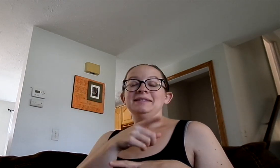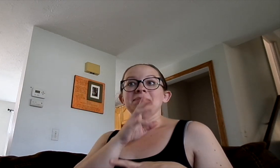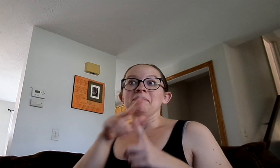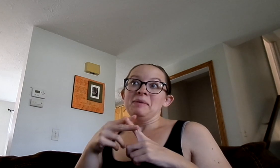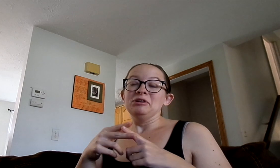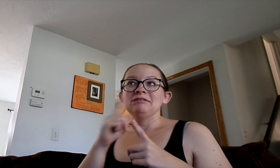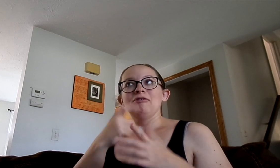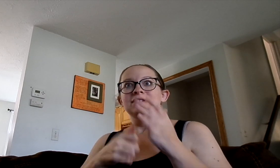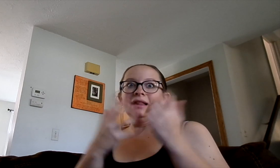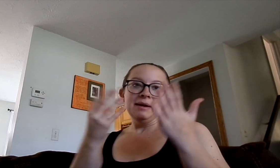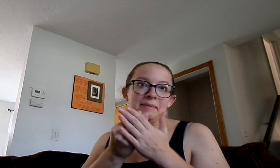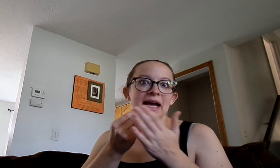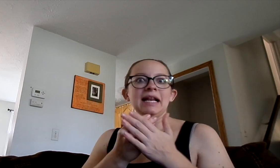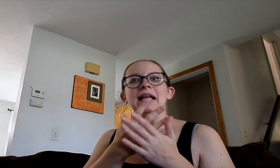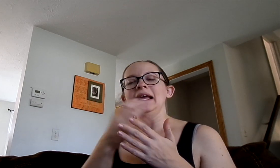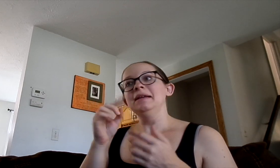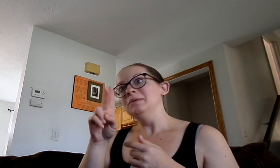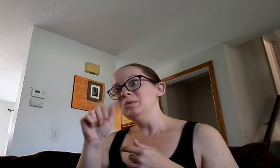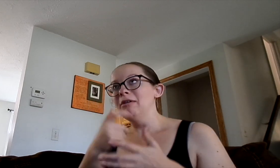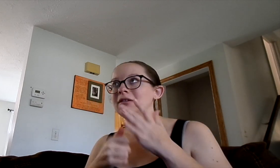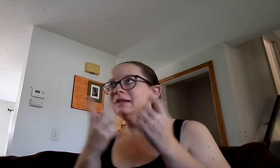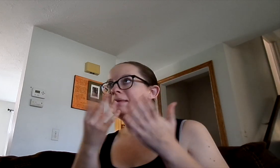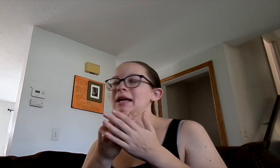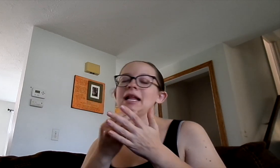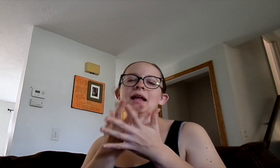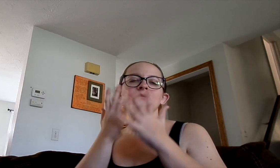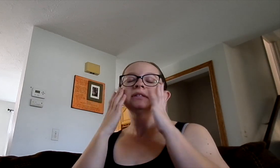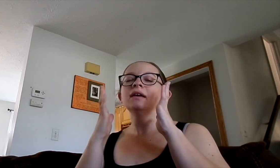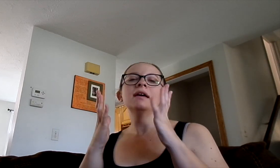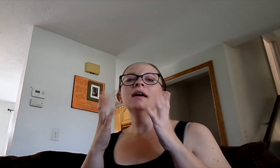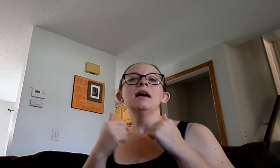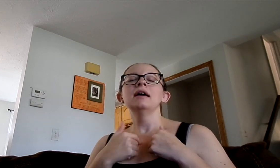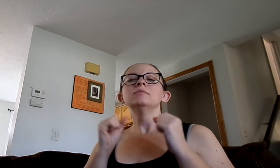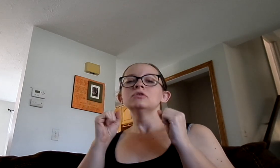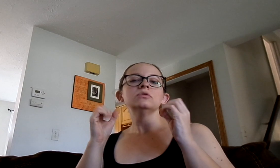Speaking of the plumber, that cost a lot of money. The doula costs a lot of money and I was just like